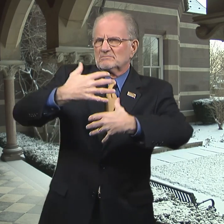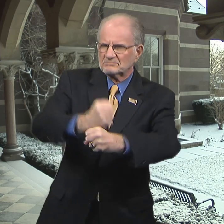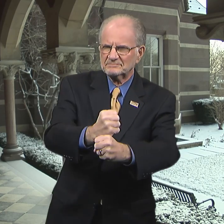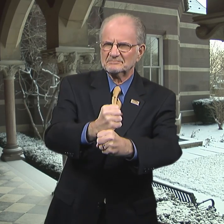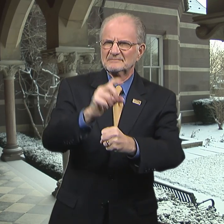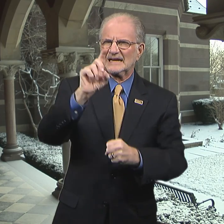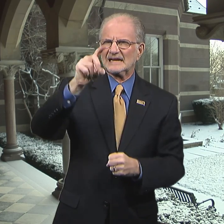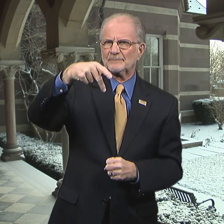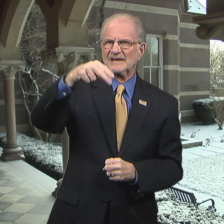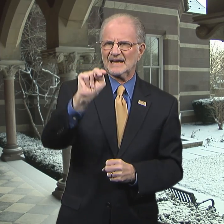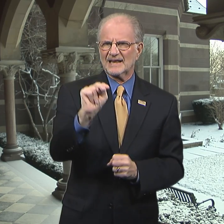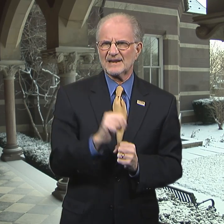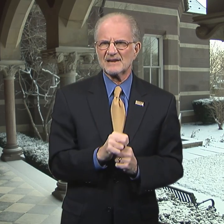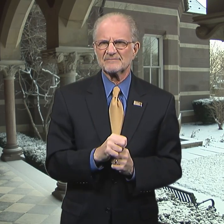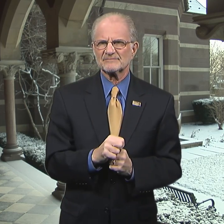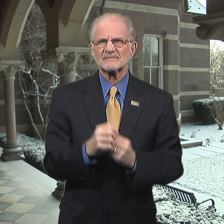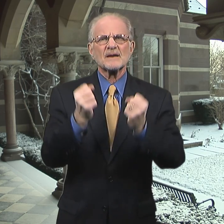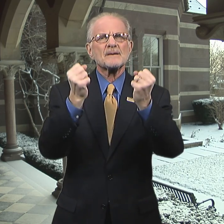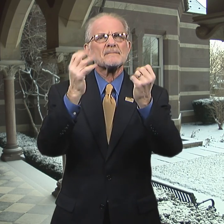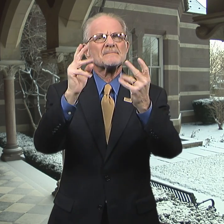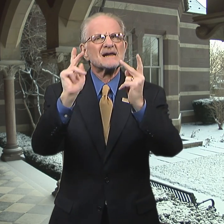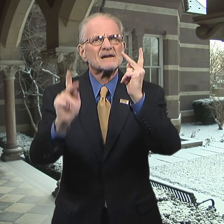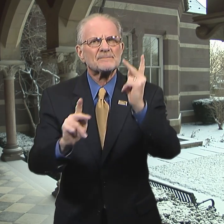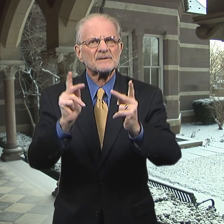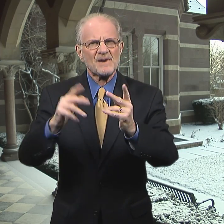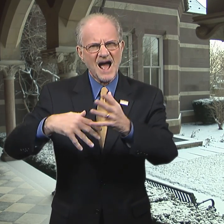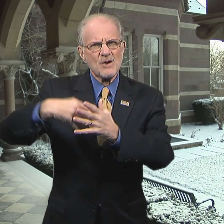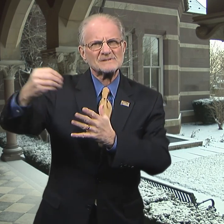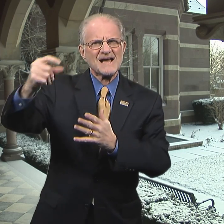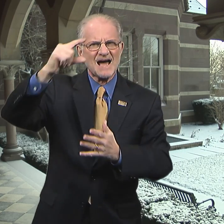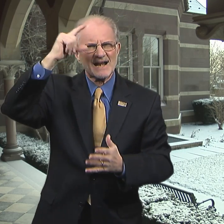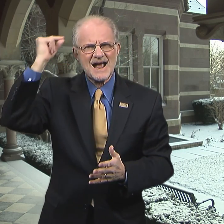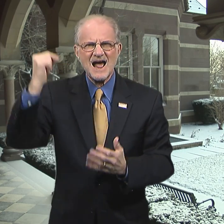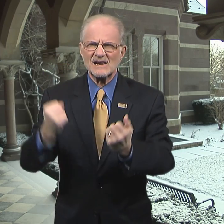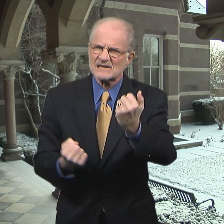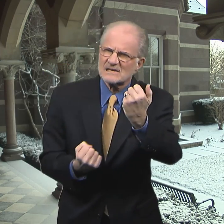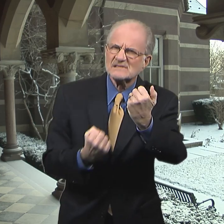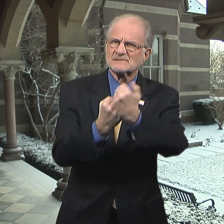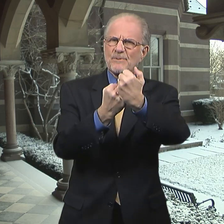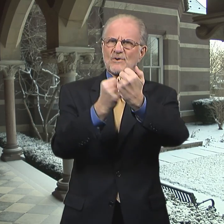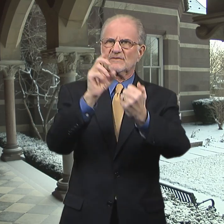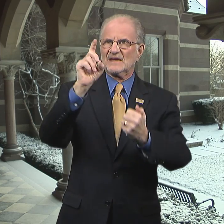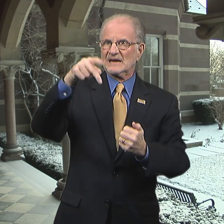or DPN for short. Many people outside Gallaudet supported